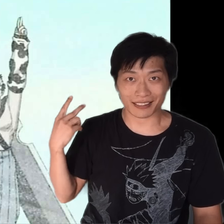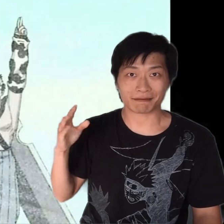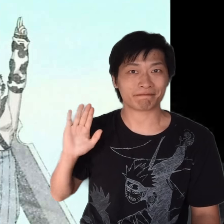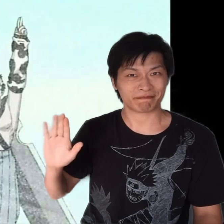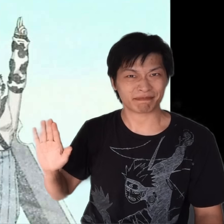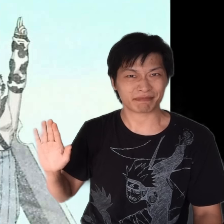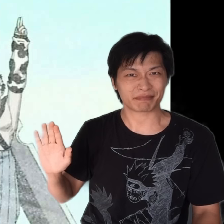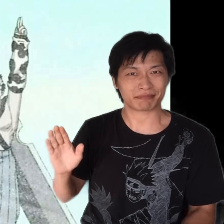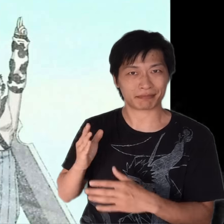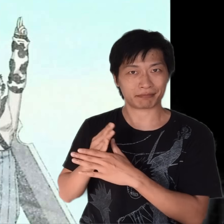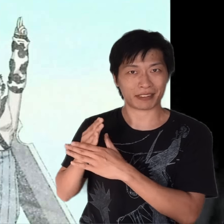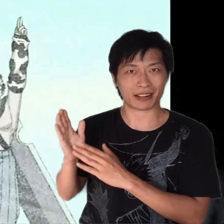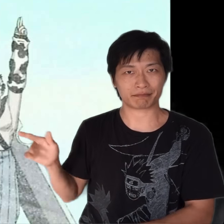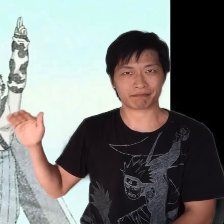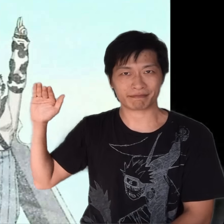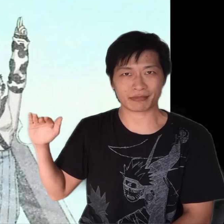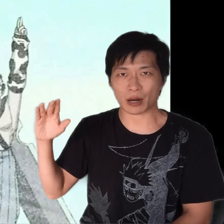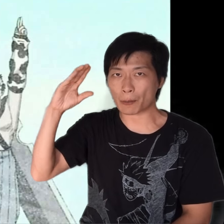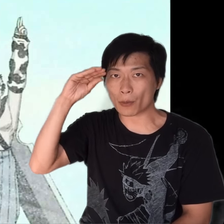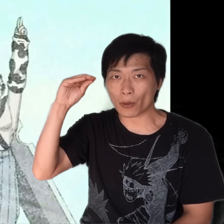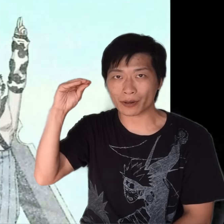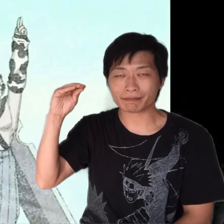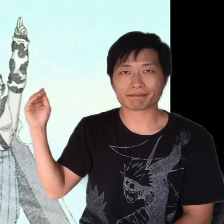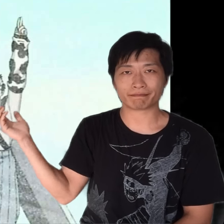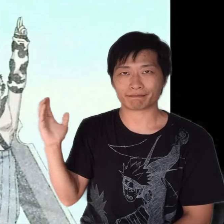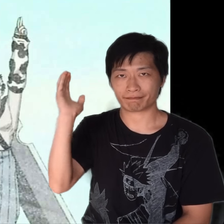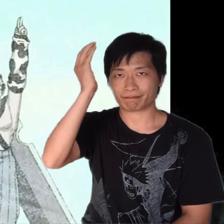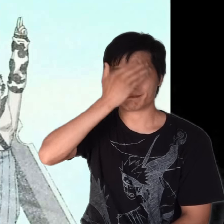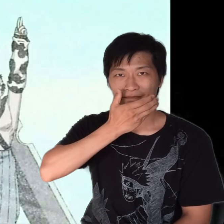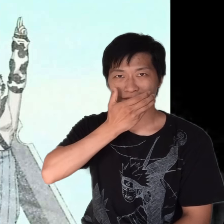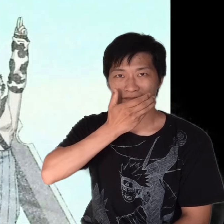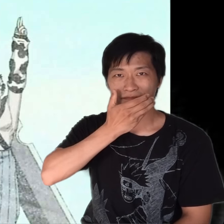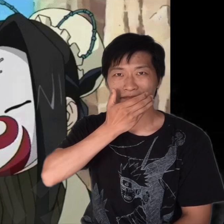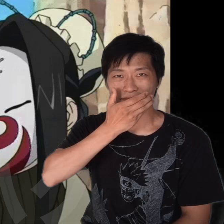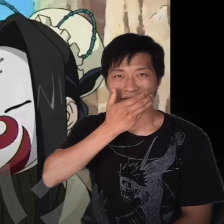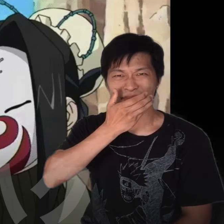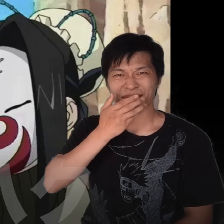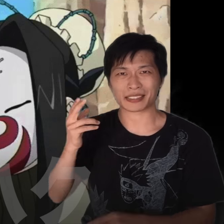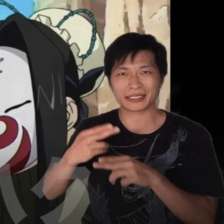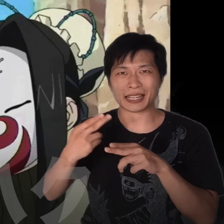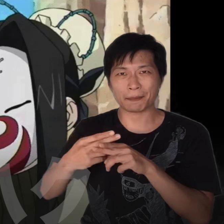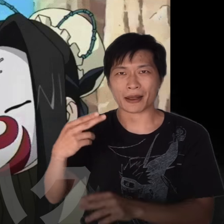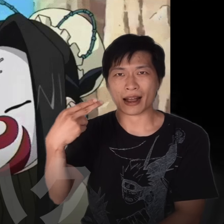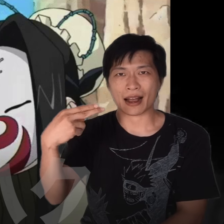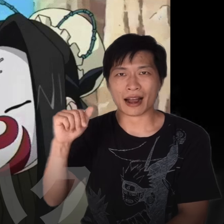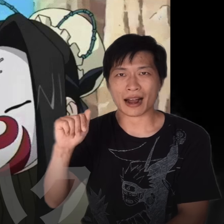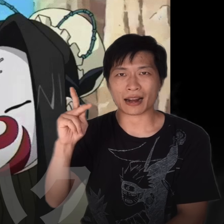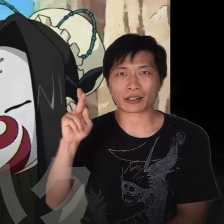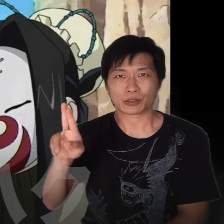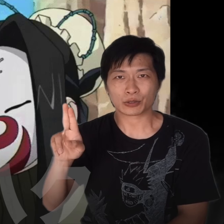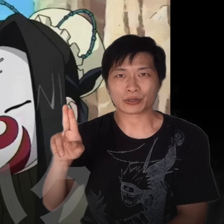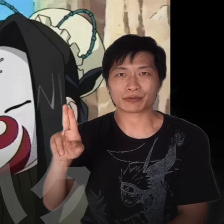Zabuza’s partner is a young boy with a mask name Haku.